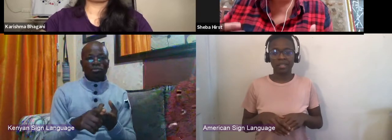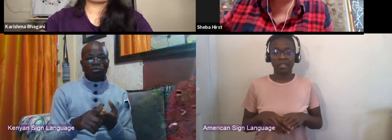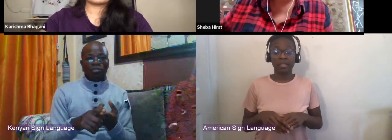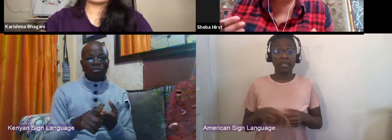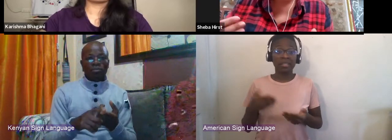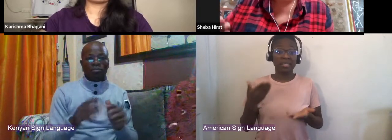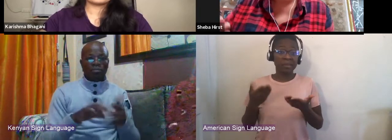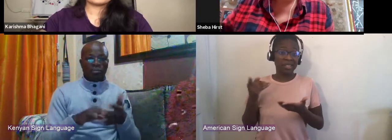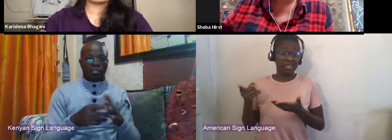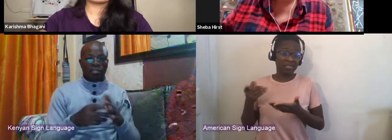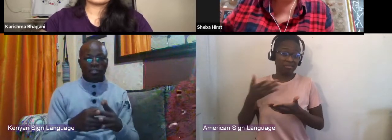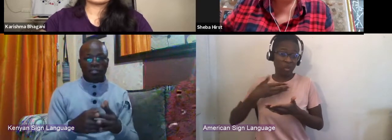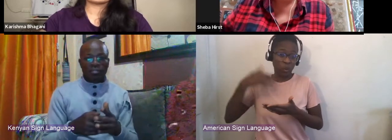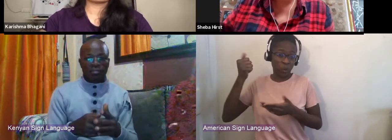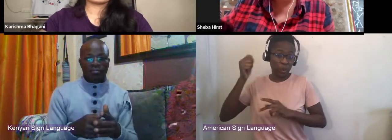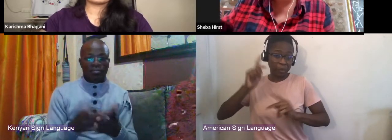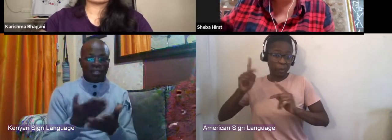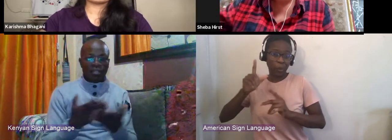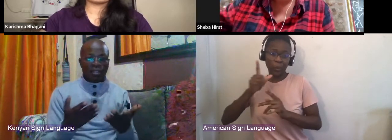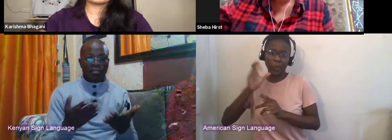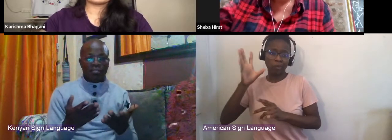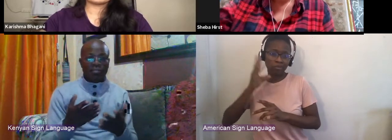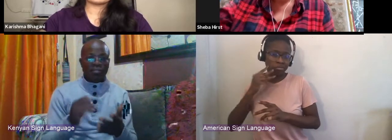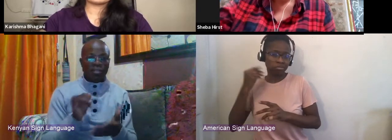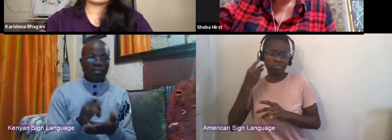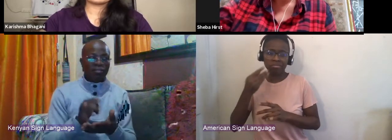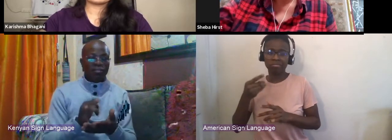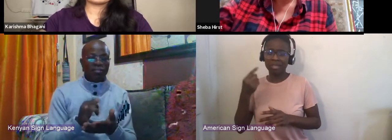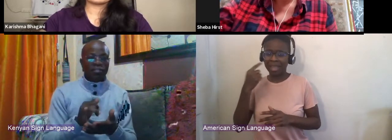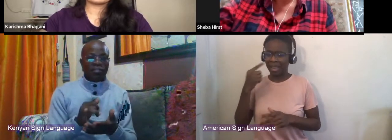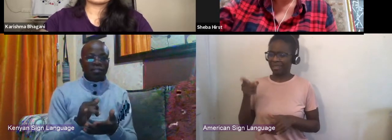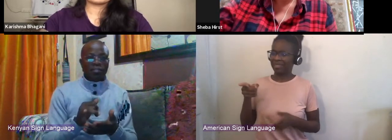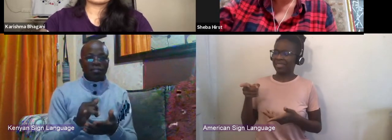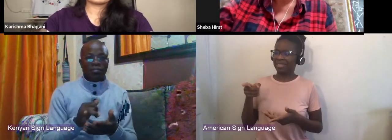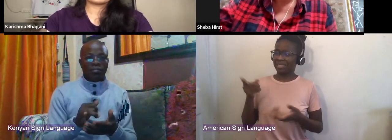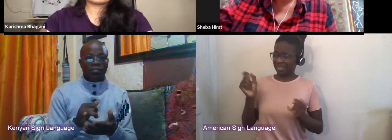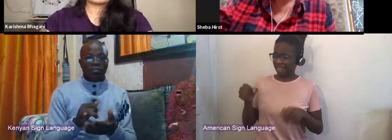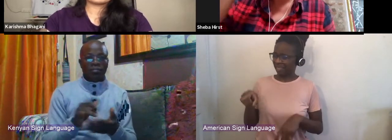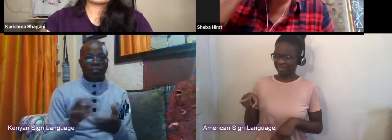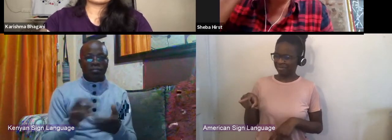in the tradition. I think that you get